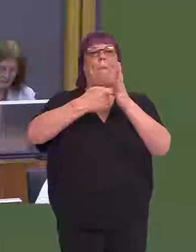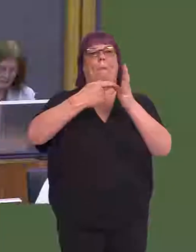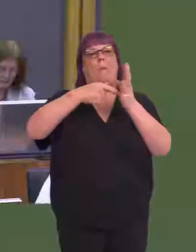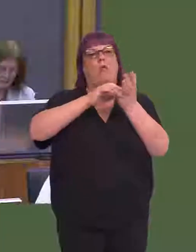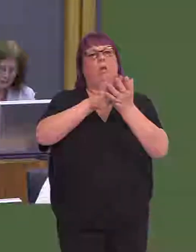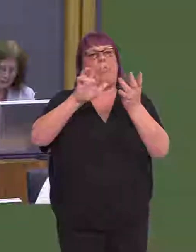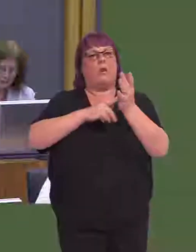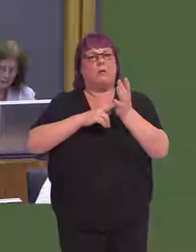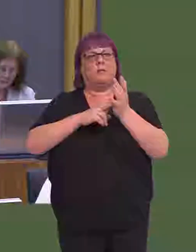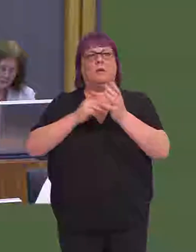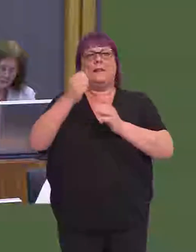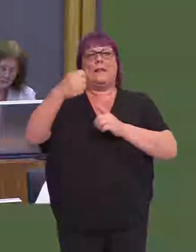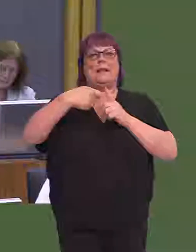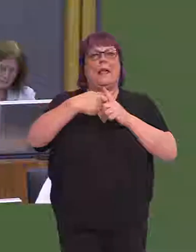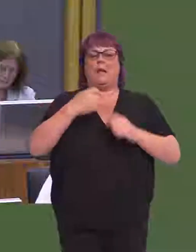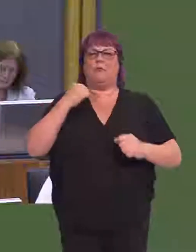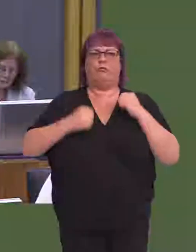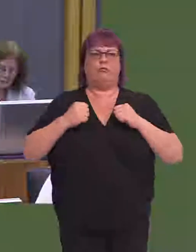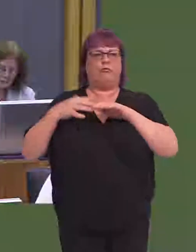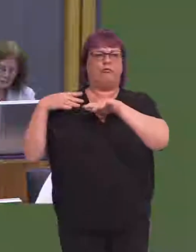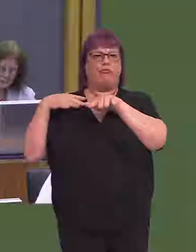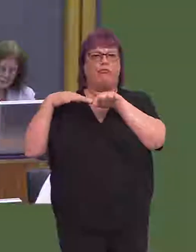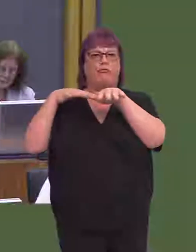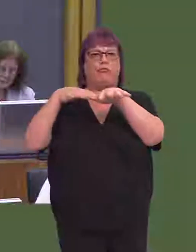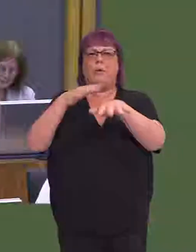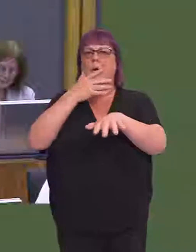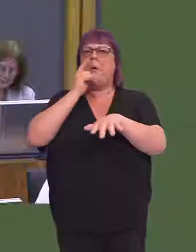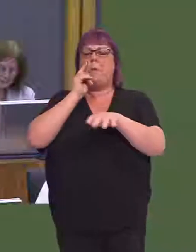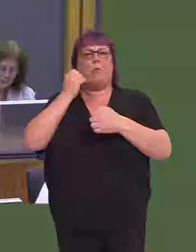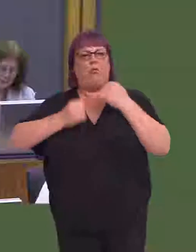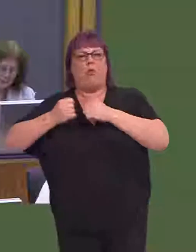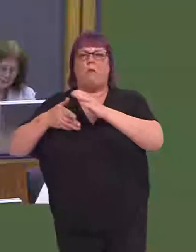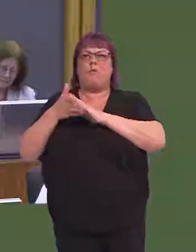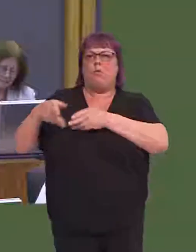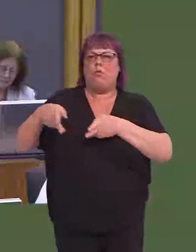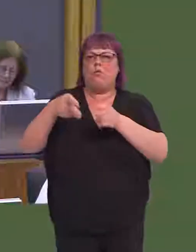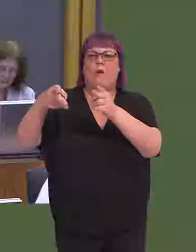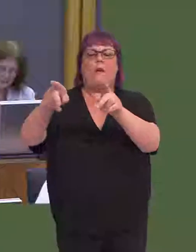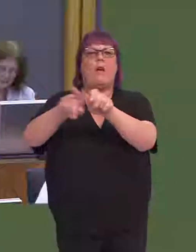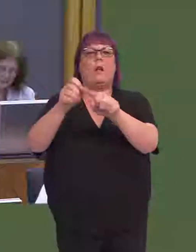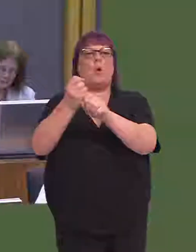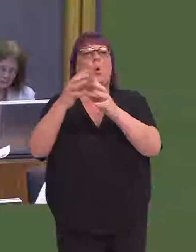thousand runners on the route, including the vibrant riverfront and the wonderful Gwent levels.